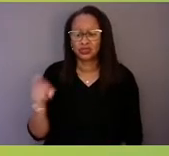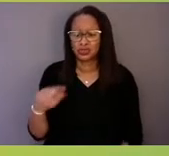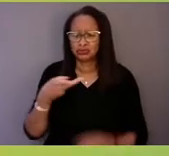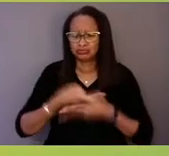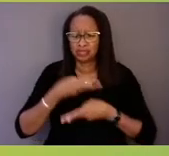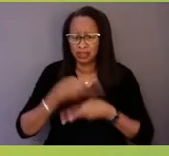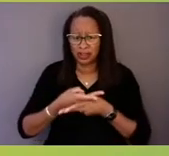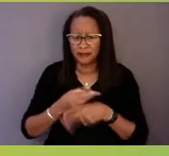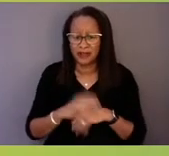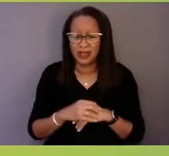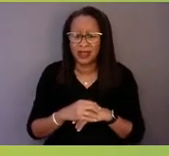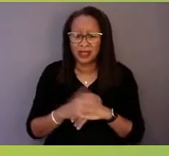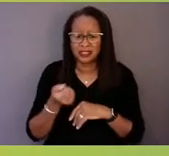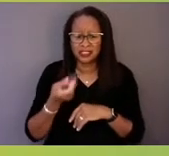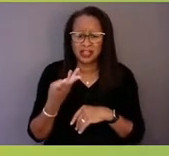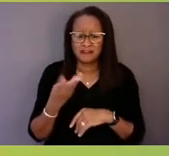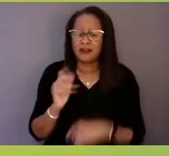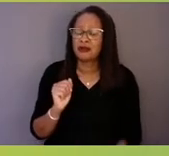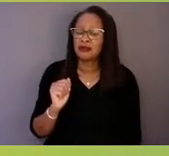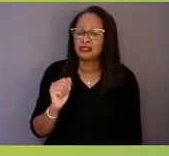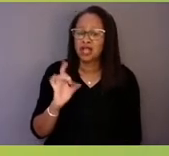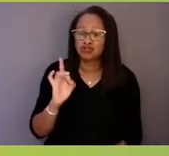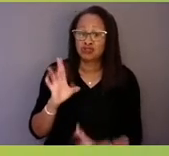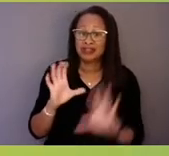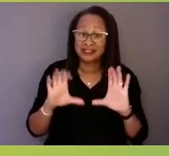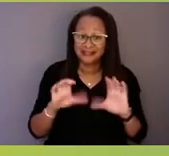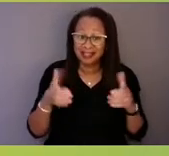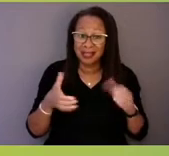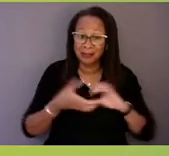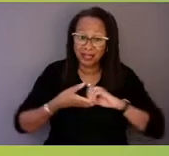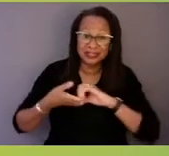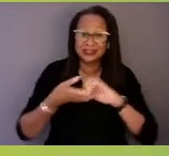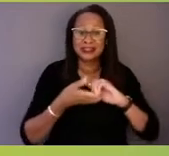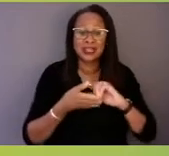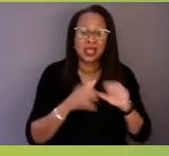that you're working locally with providers agency directors, things of that sort.